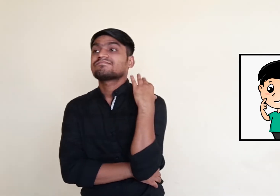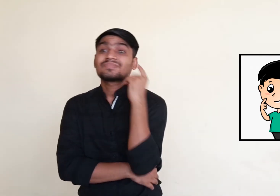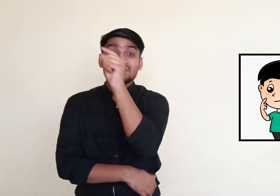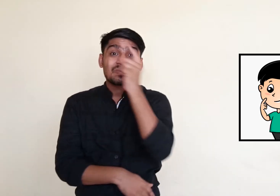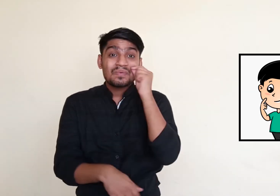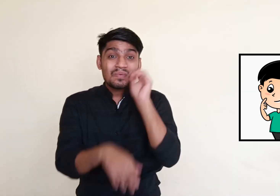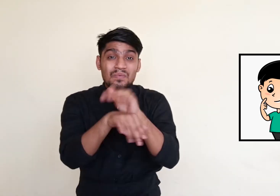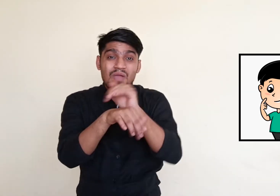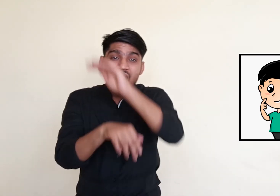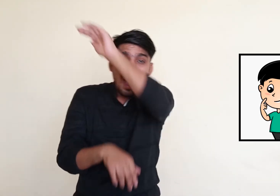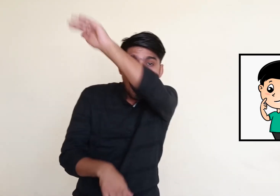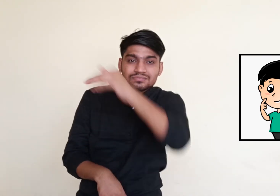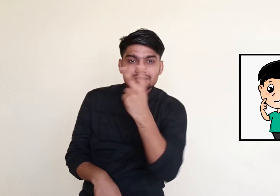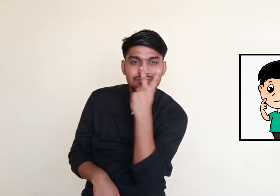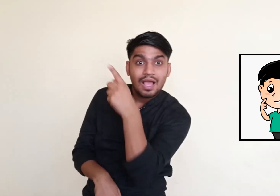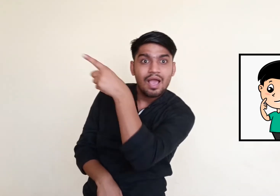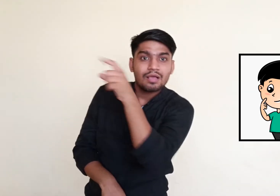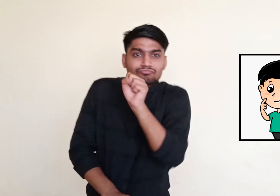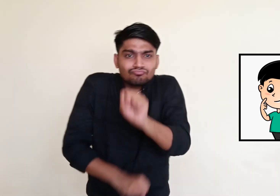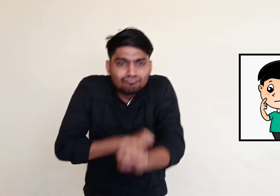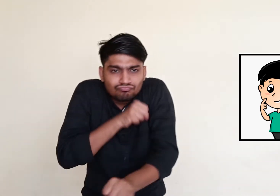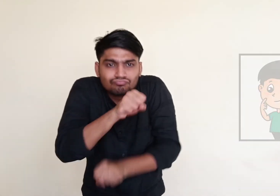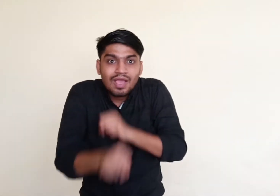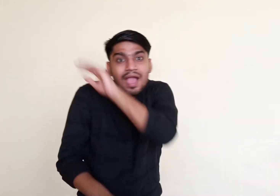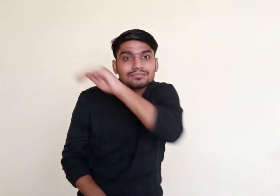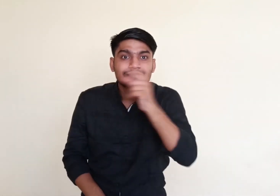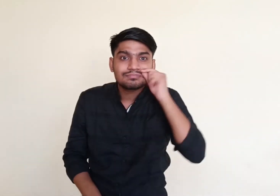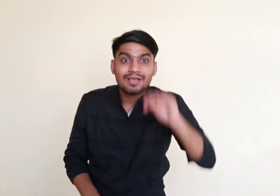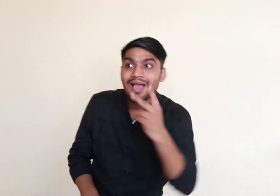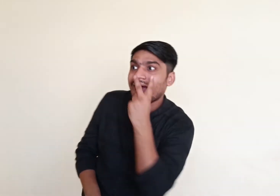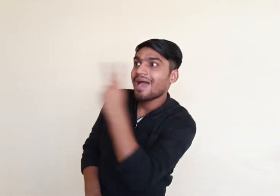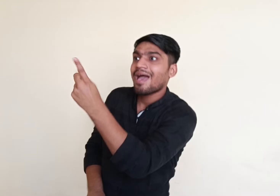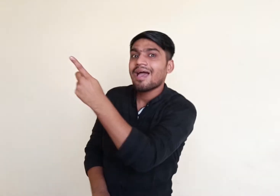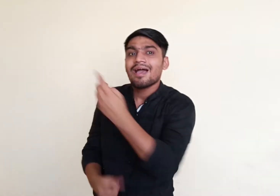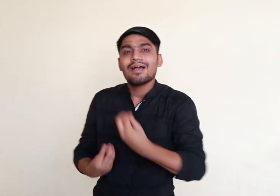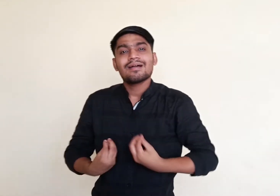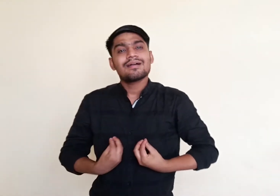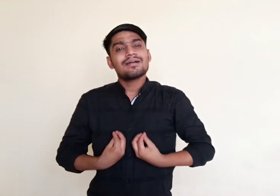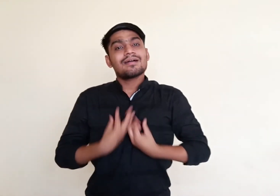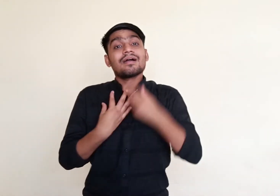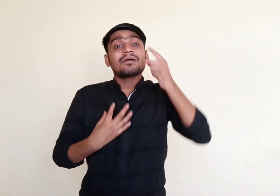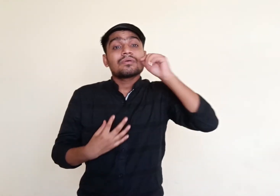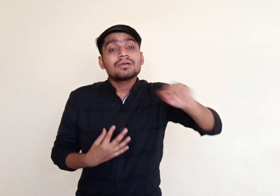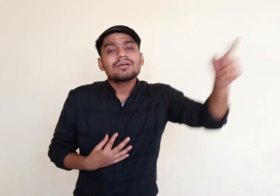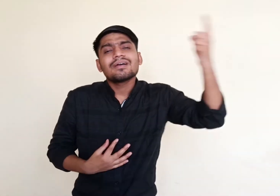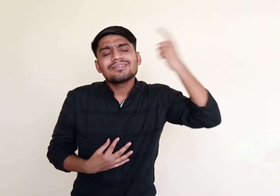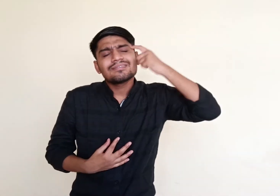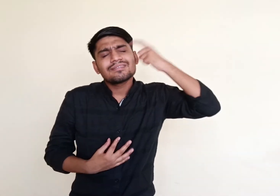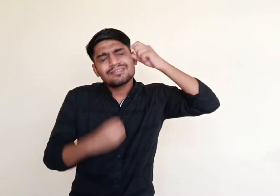After sometime he saw the postman cycling towards his house and he became very happy.